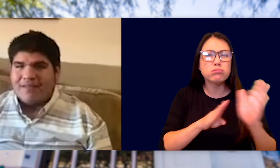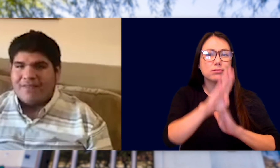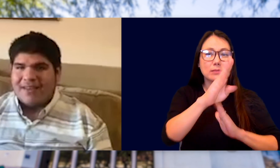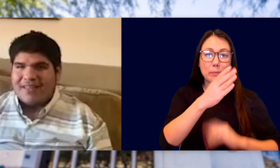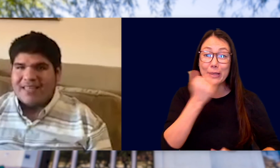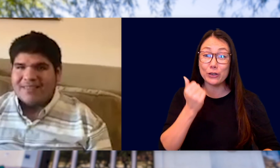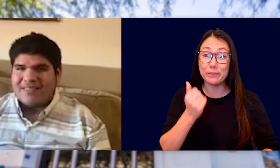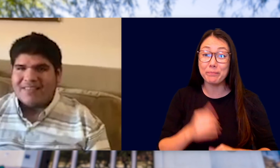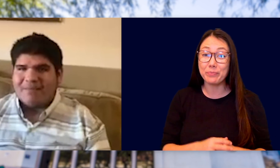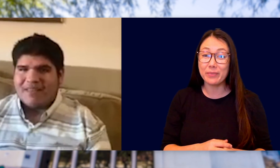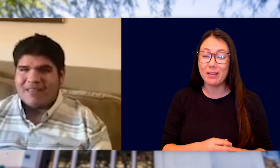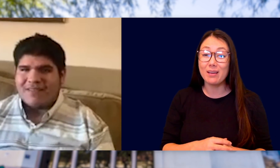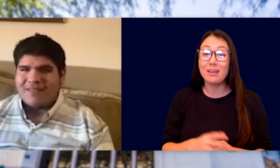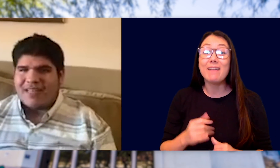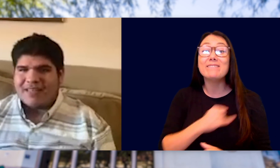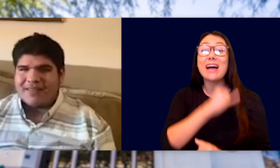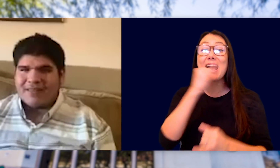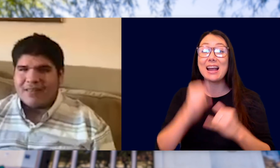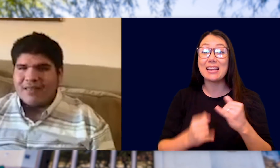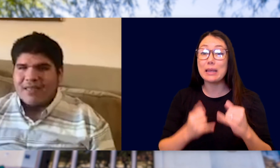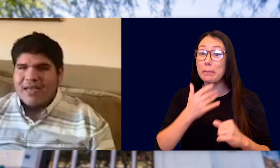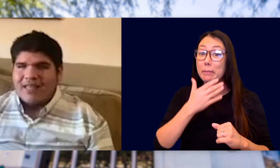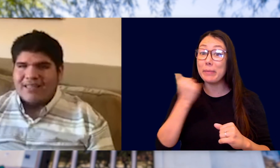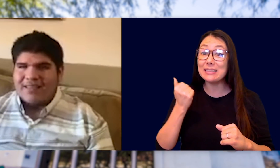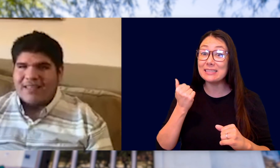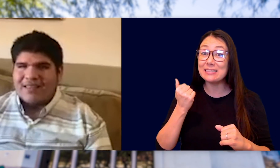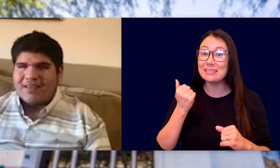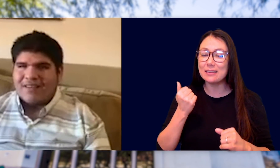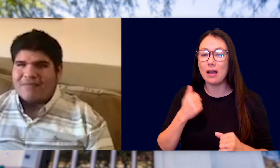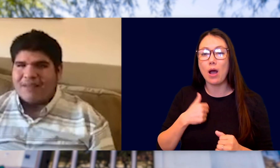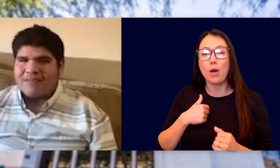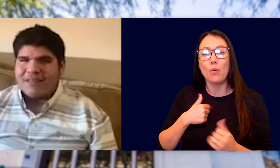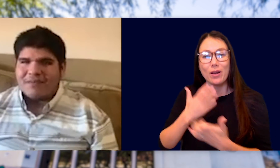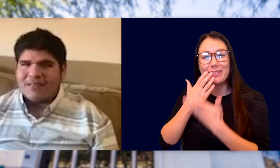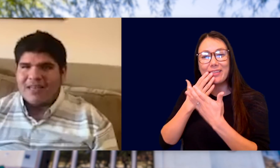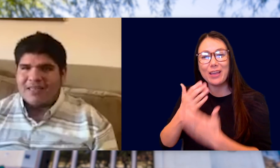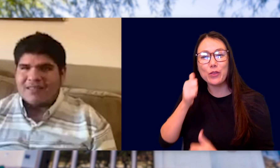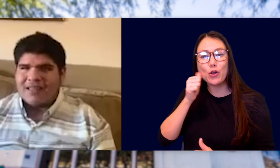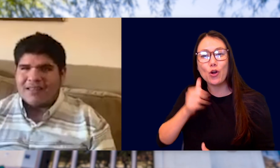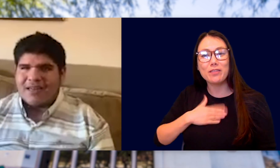FINALLY, I SAVED THE BEST FOR LAST. I'D LIKE TO THANK THE GIRL OF MY DREAMS, ALYSANDRA.